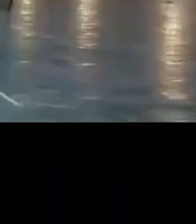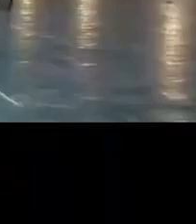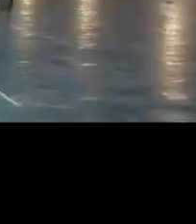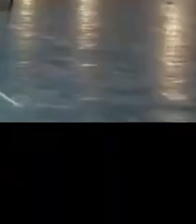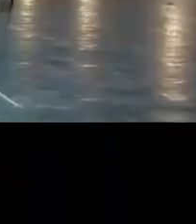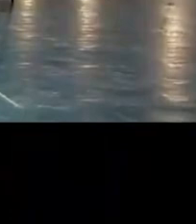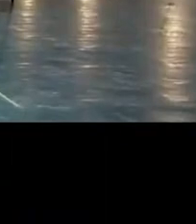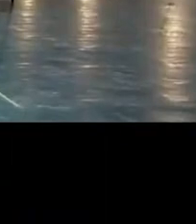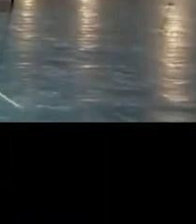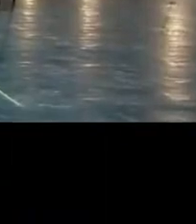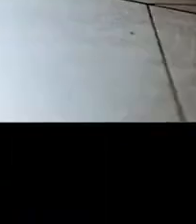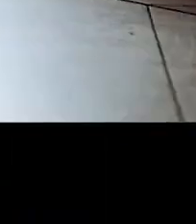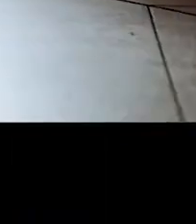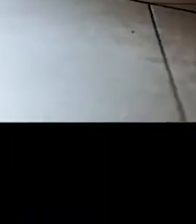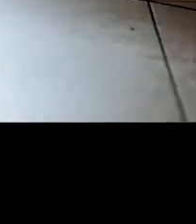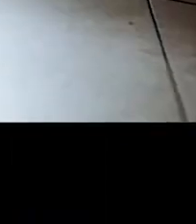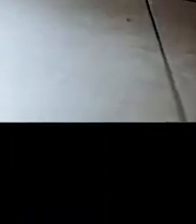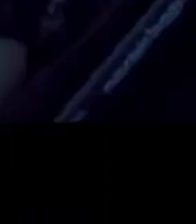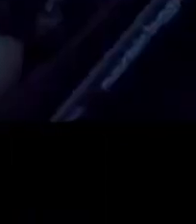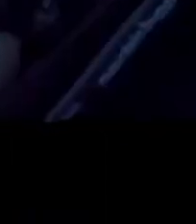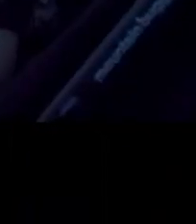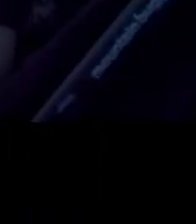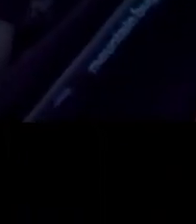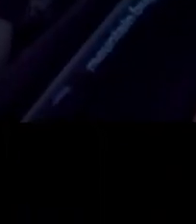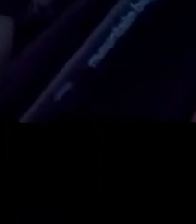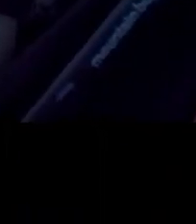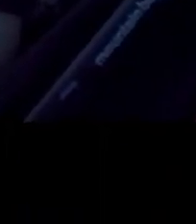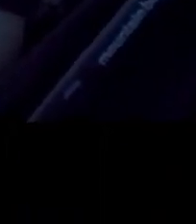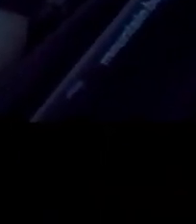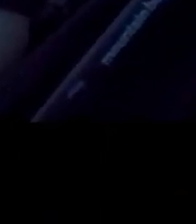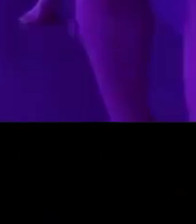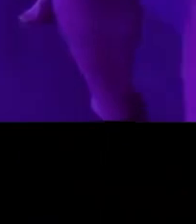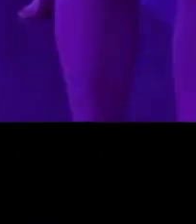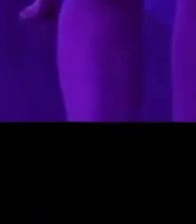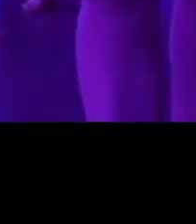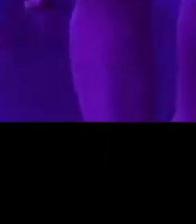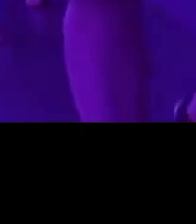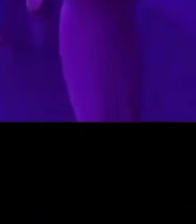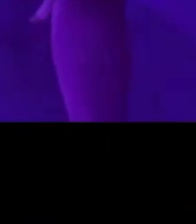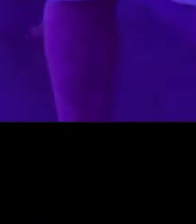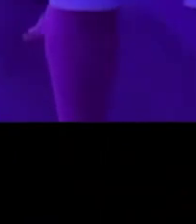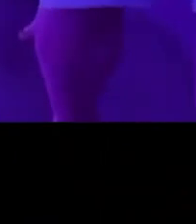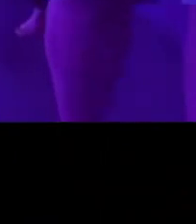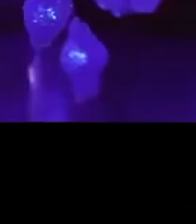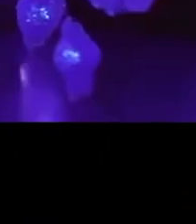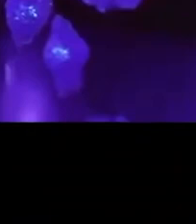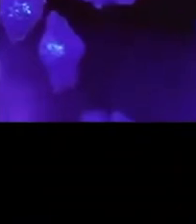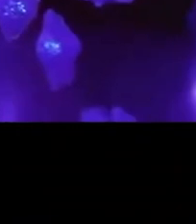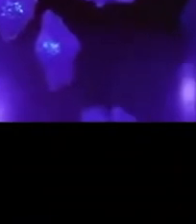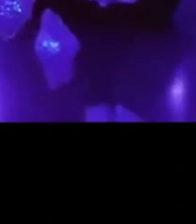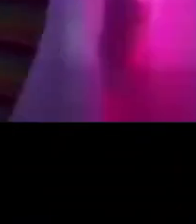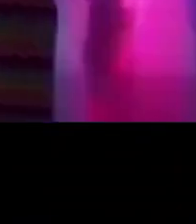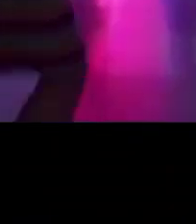championing our stories to be told and yet to be told. Investing in the future of creative minds.